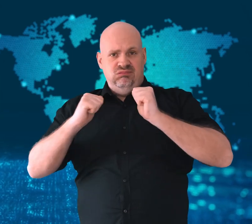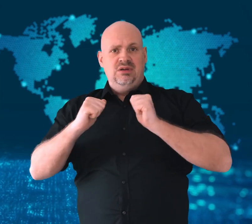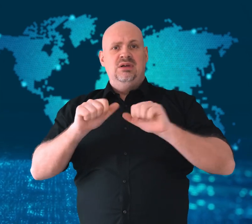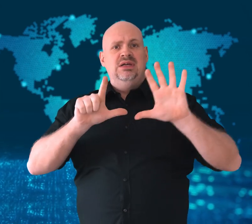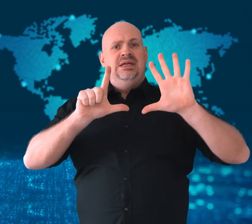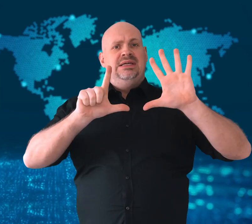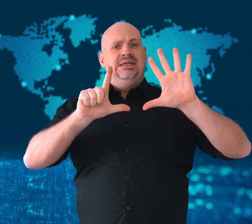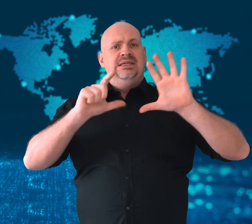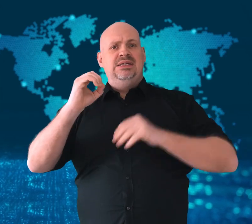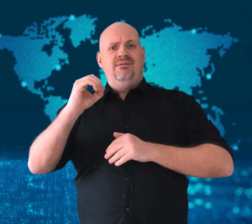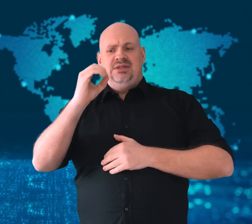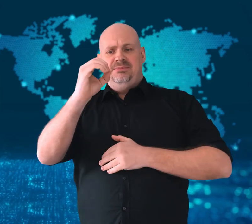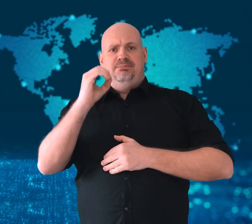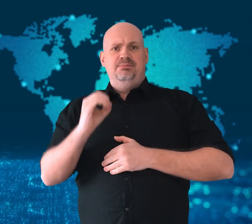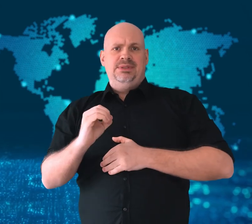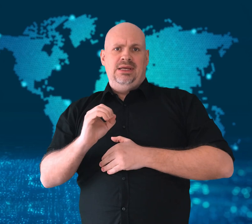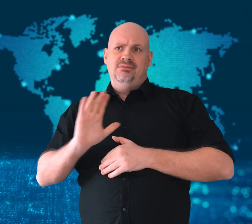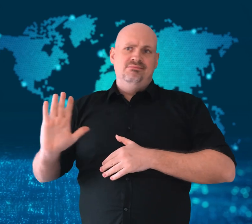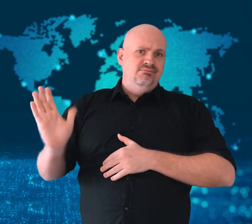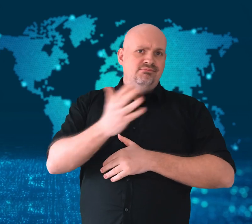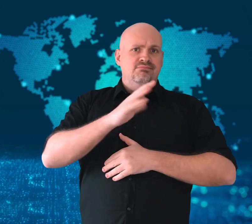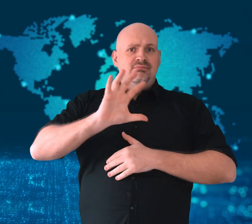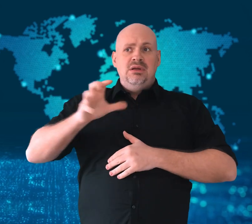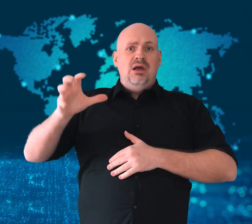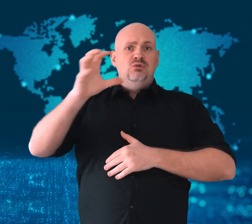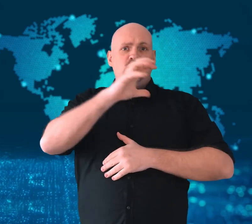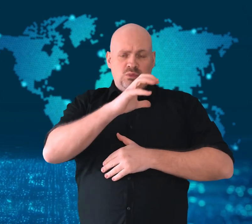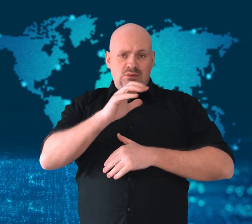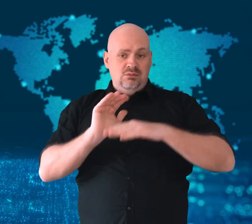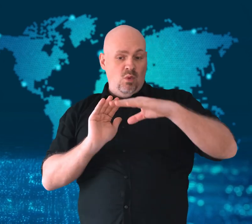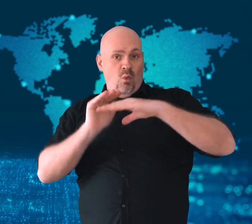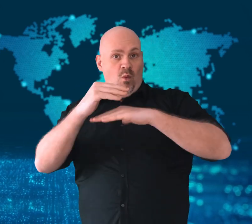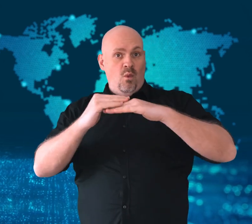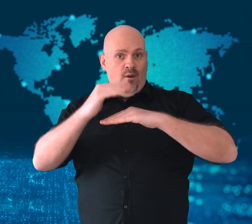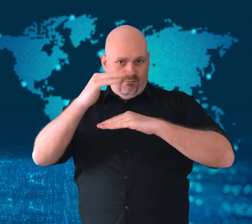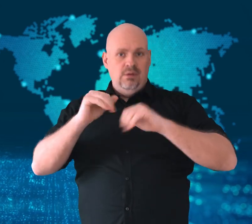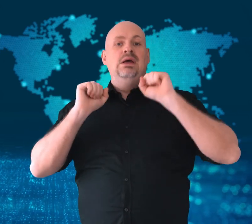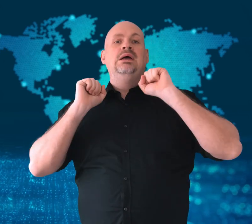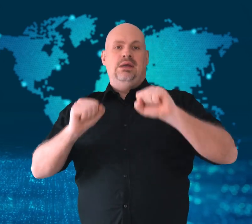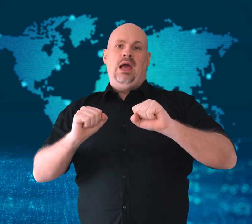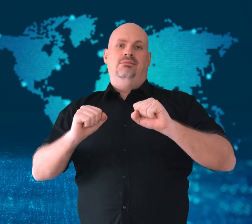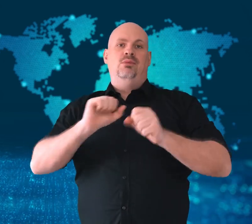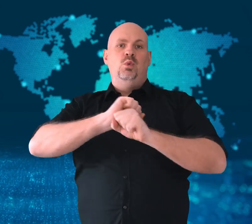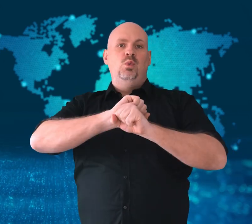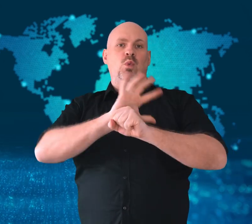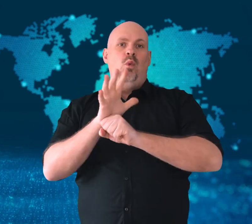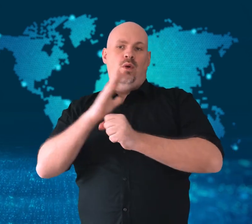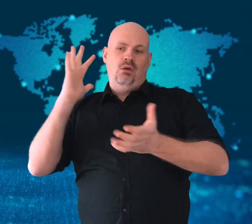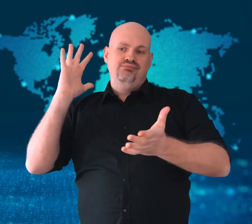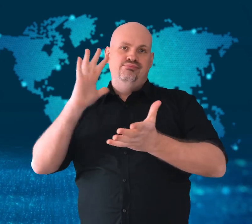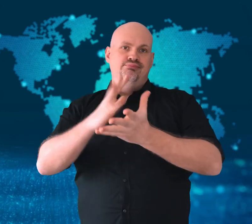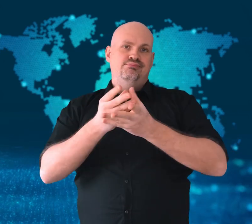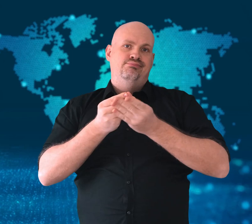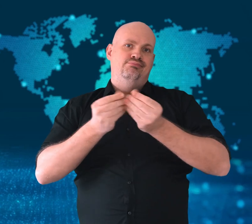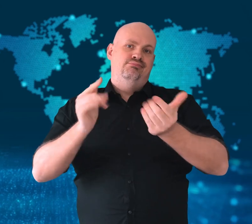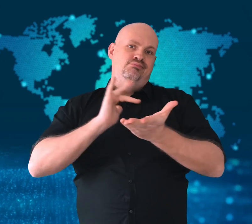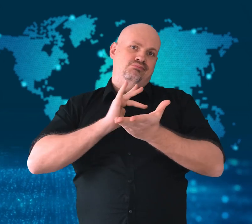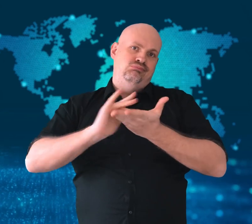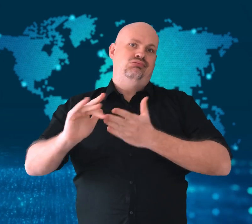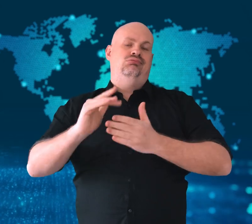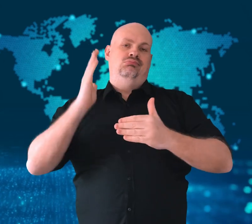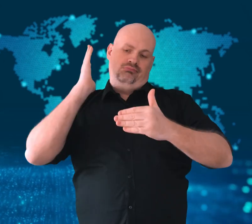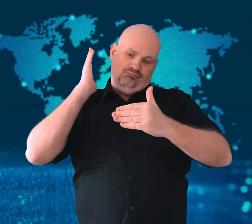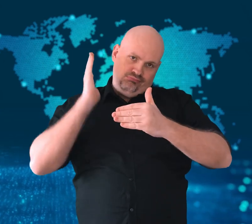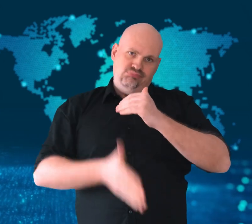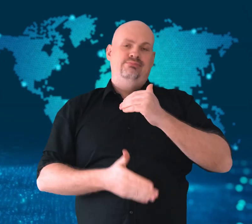every country needs to vaccinate at least 70% of their people for